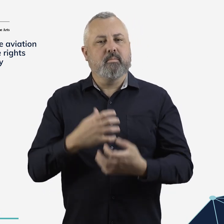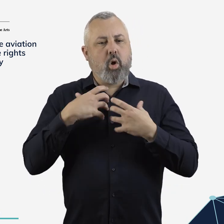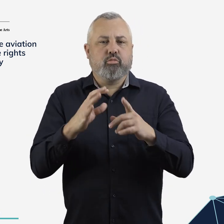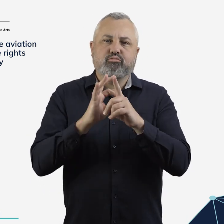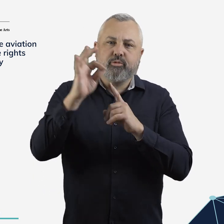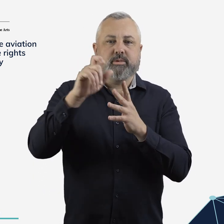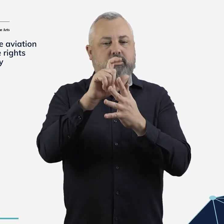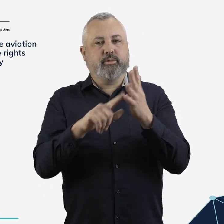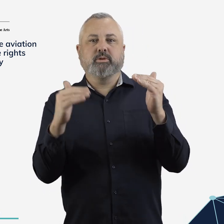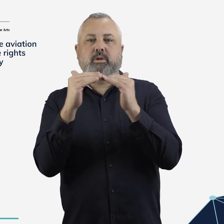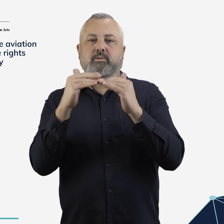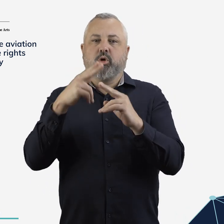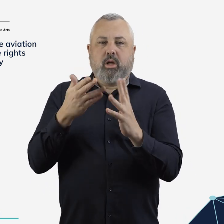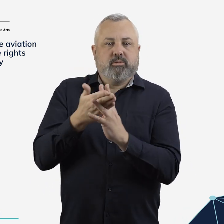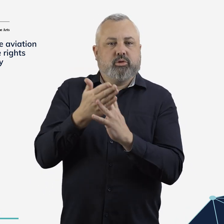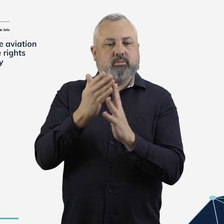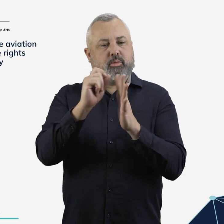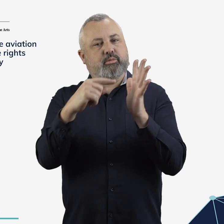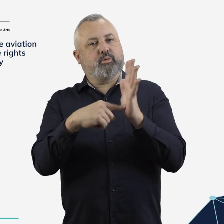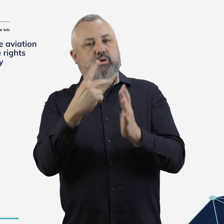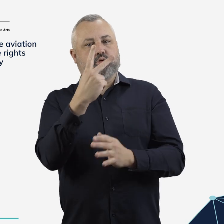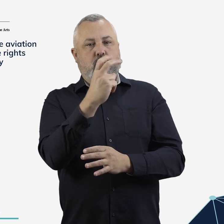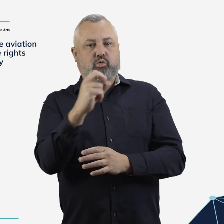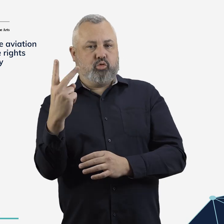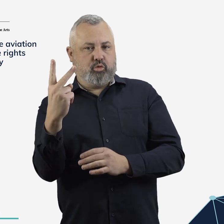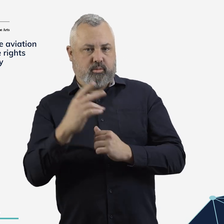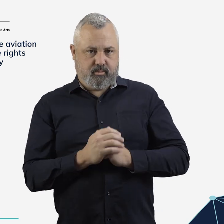Implement broader reforms to the Disability Standards for Accessible Public Transport 2002.